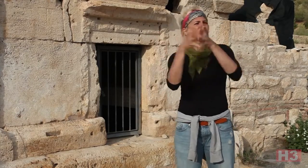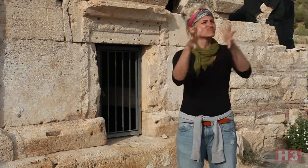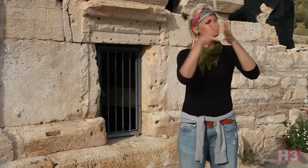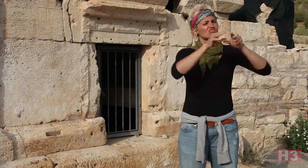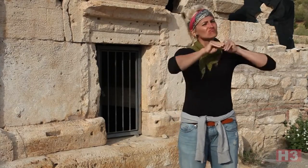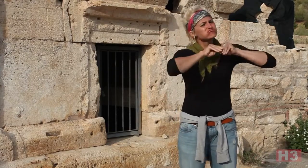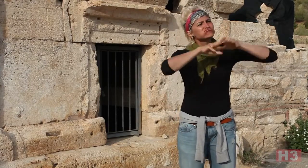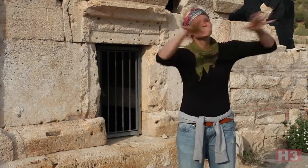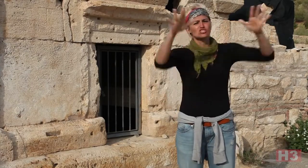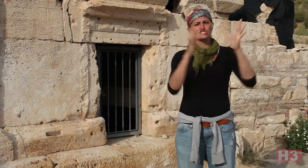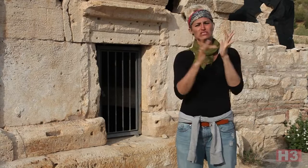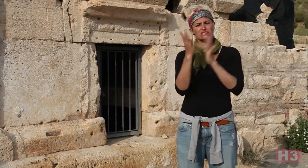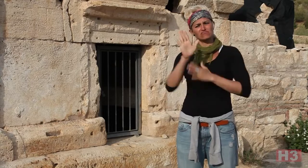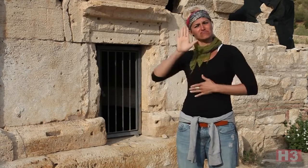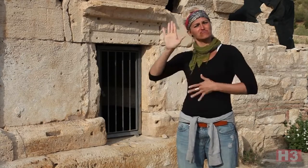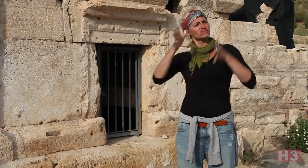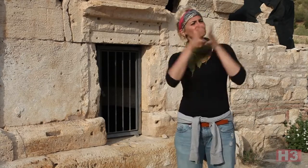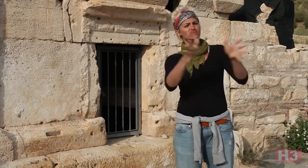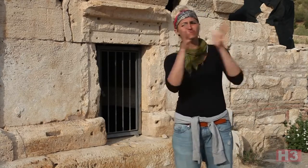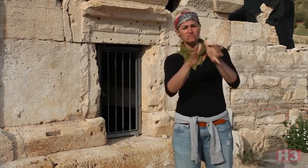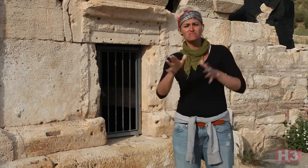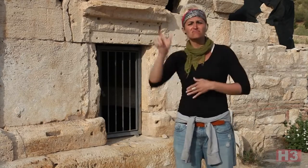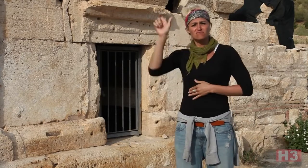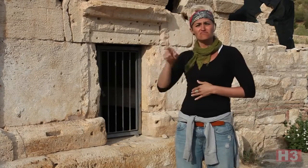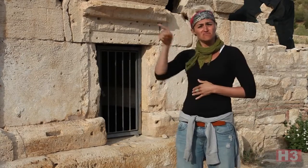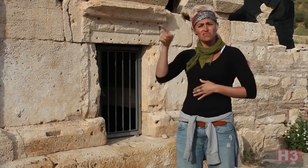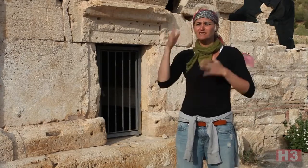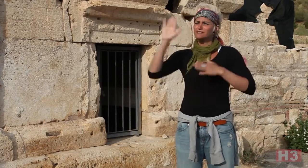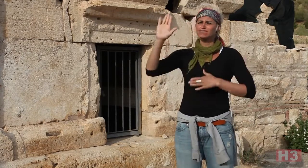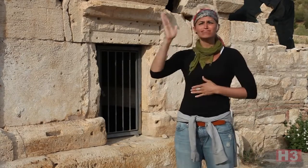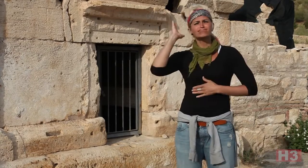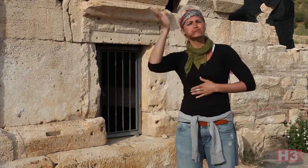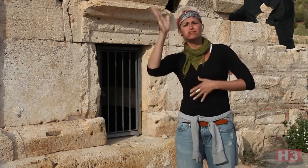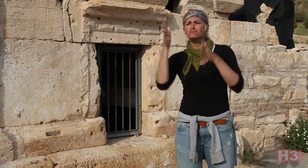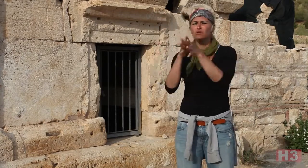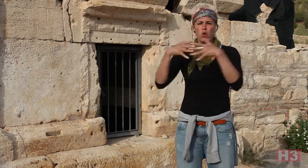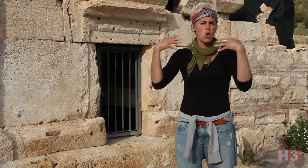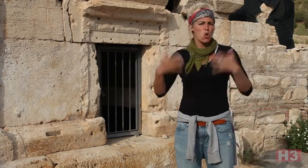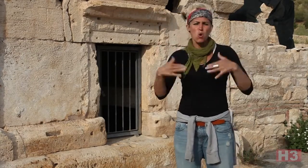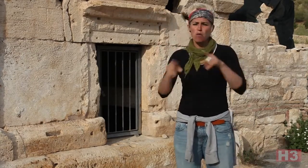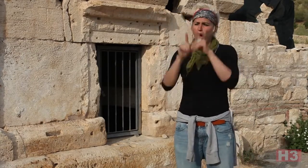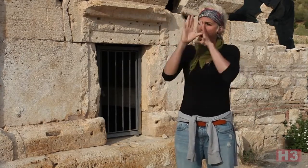He went out to share stories. He spread the word of Jesus.